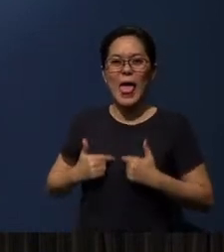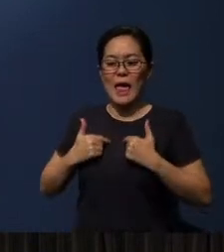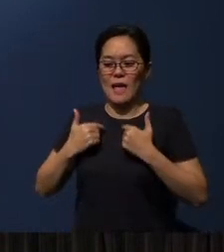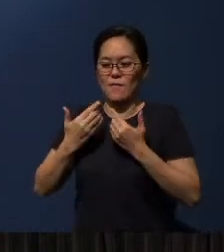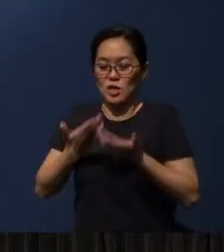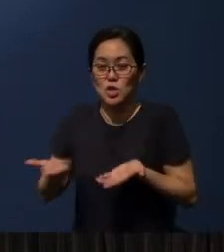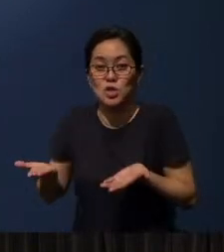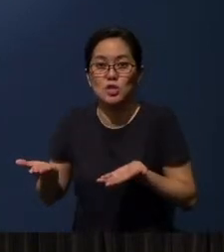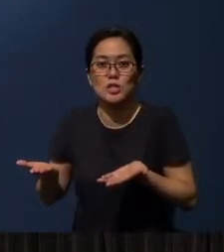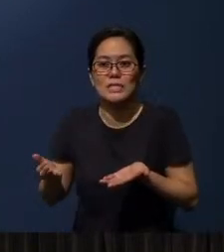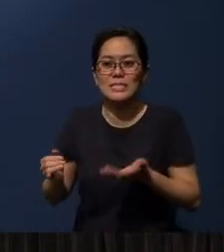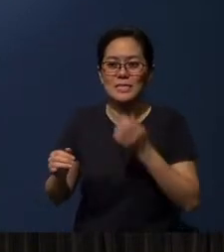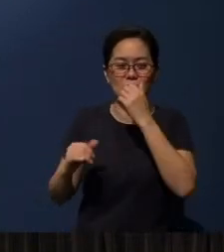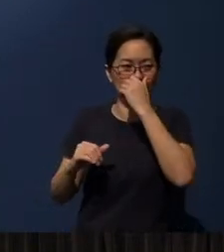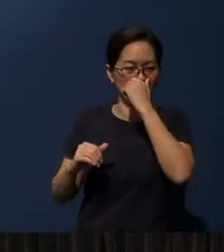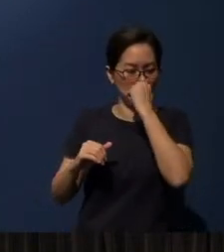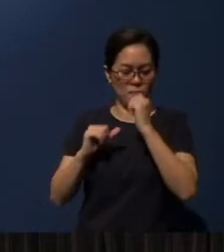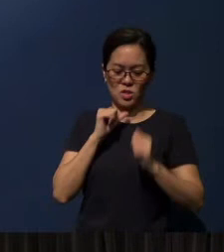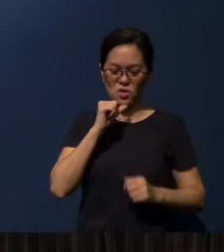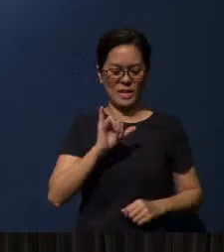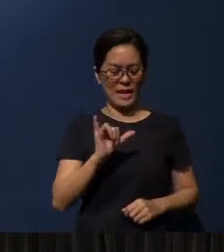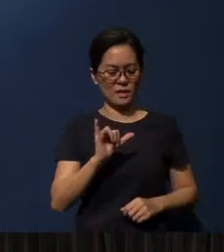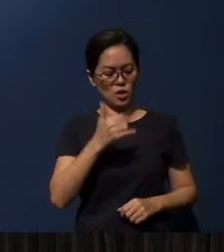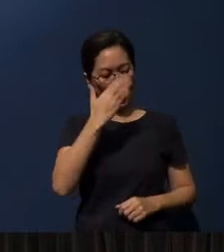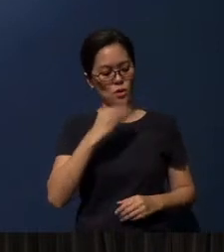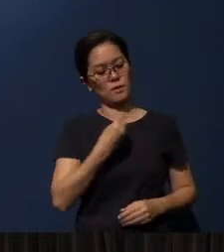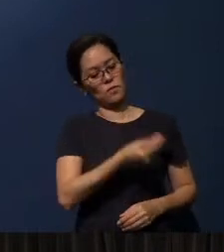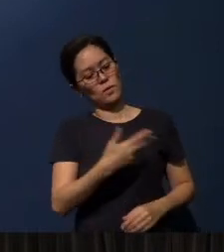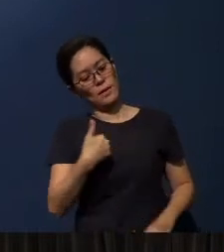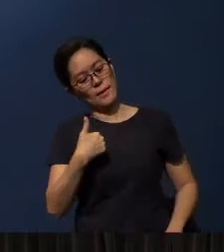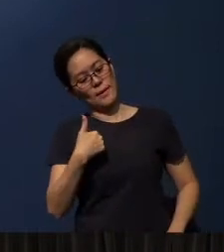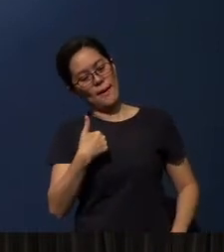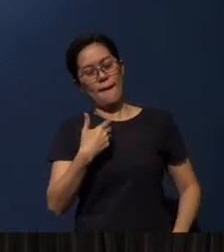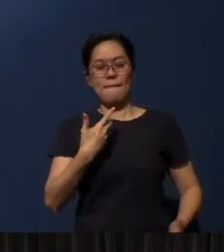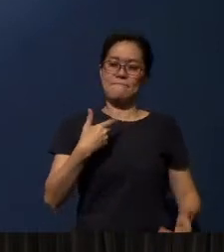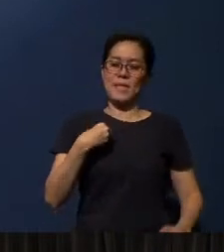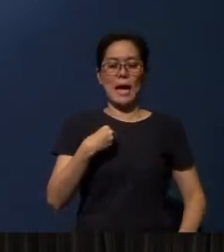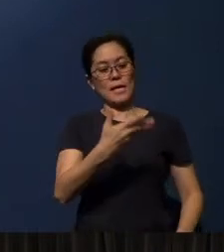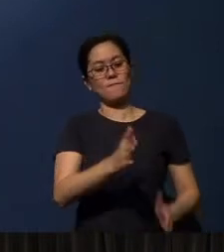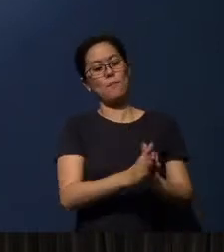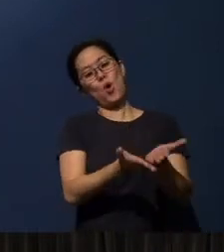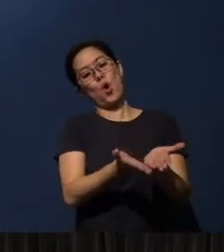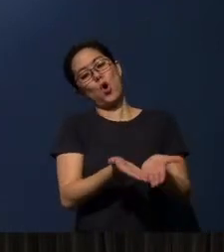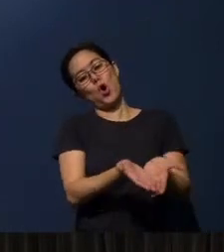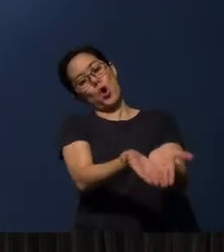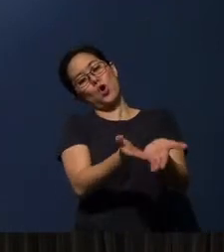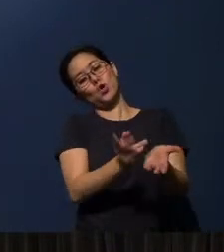from God. It's not like God gives you... like, you know, I give you a book, for you to keep.